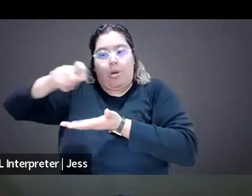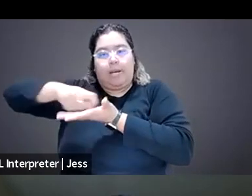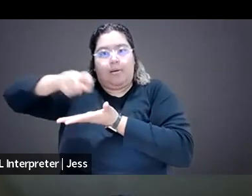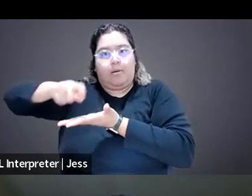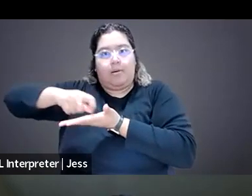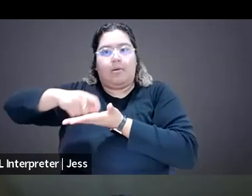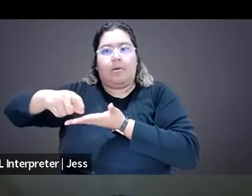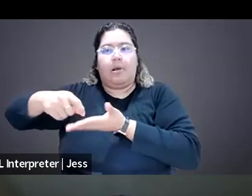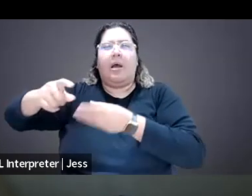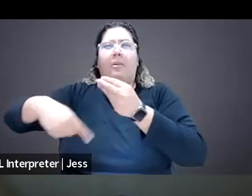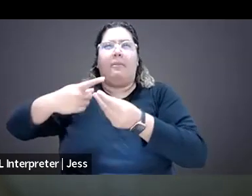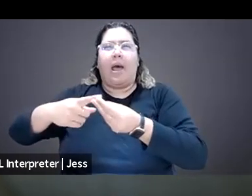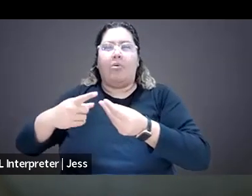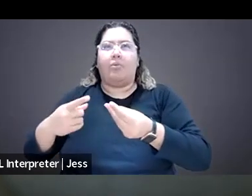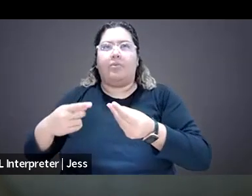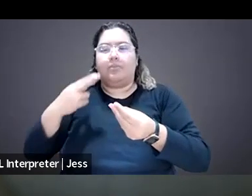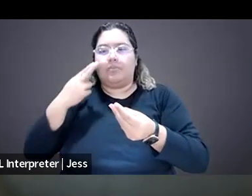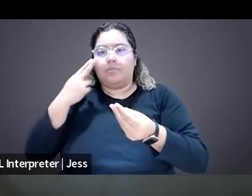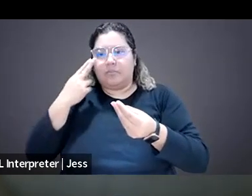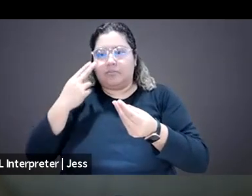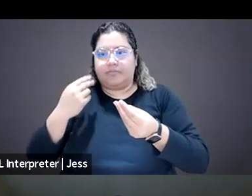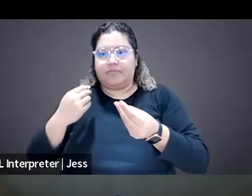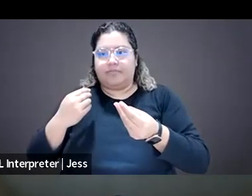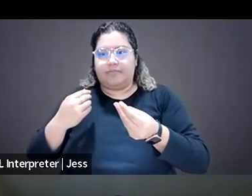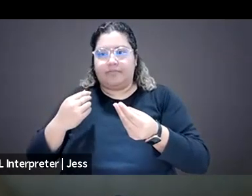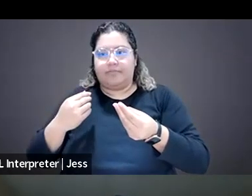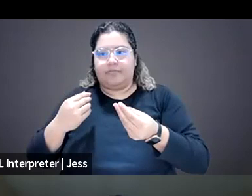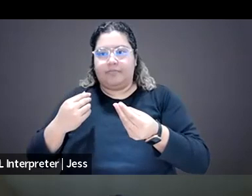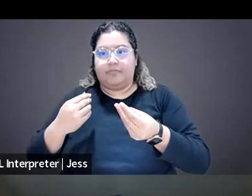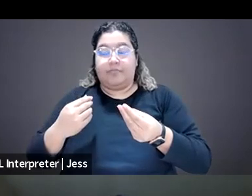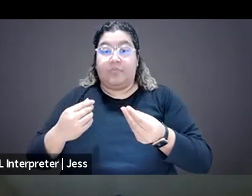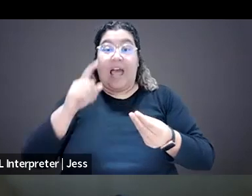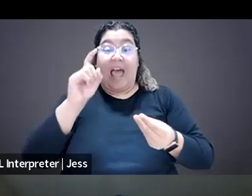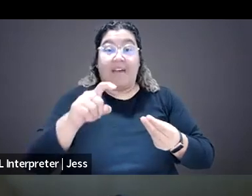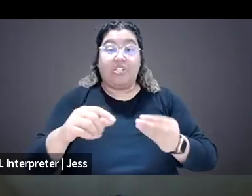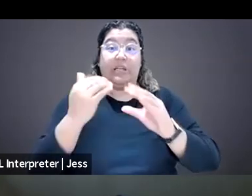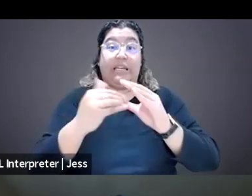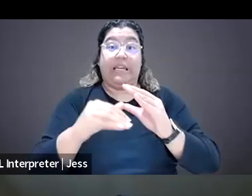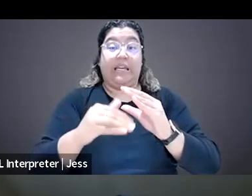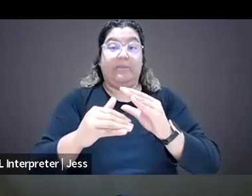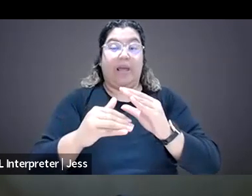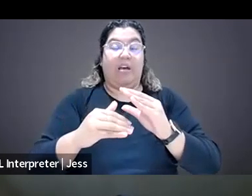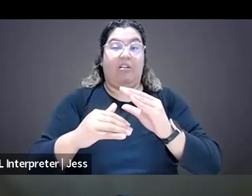sort of the reality that answering email, not looking at your email or not reading the comment section on your articles is like not something